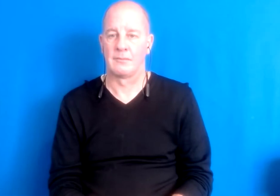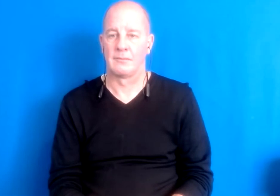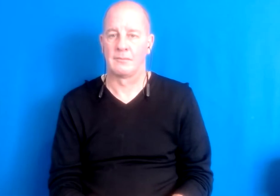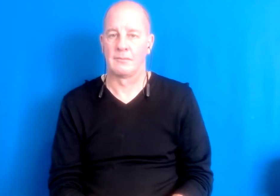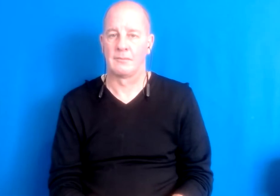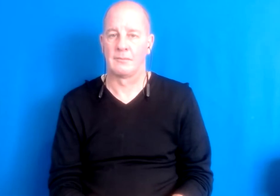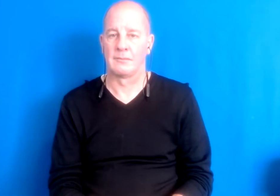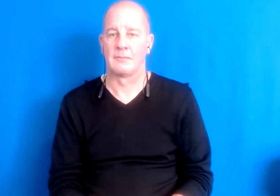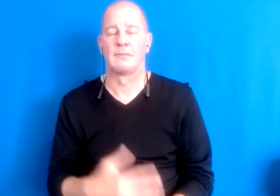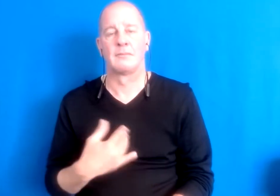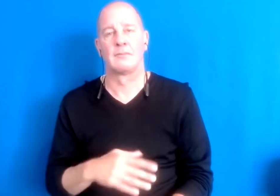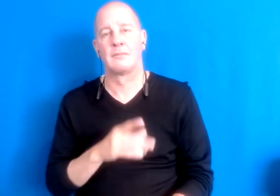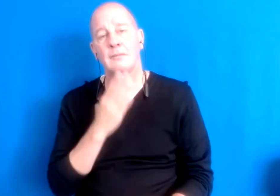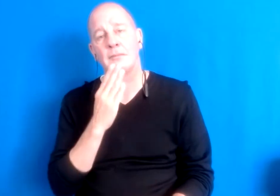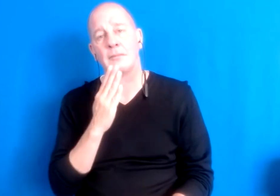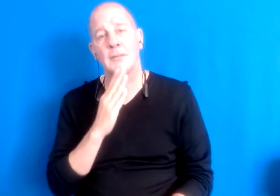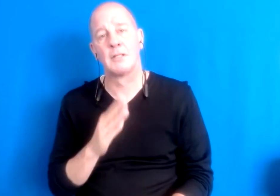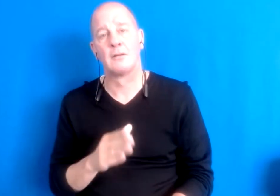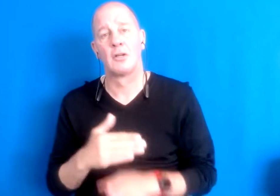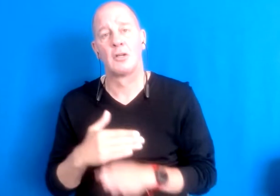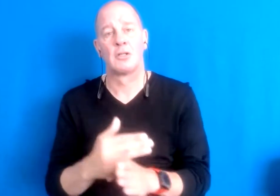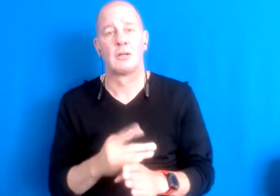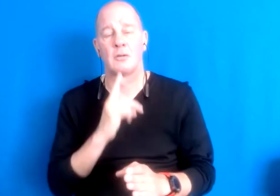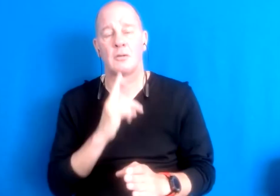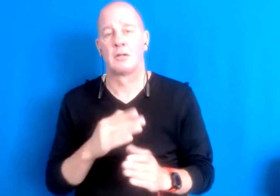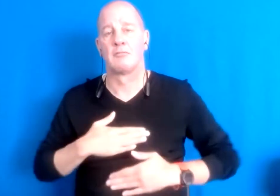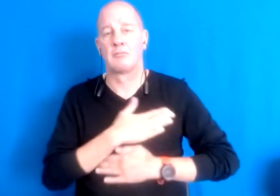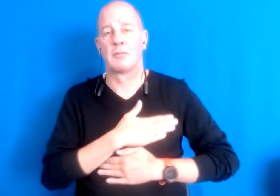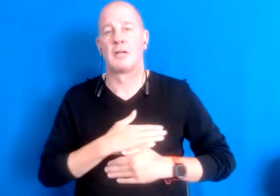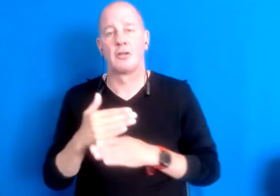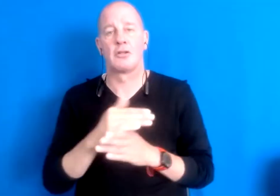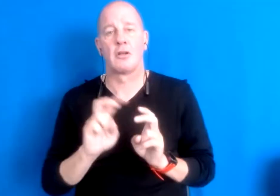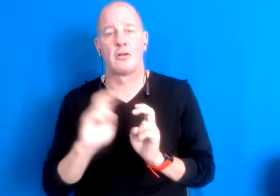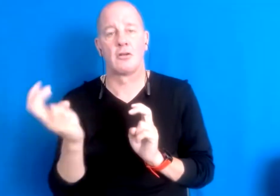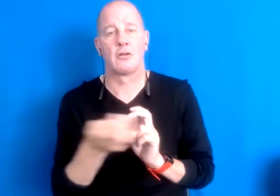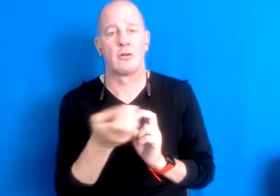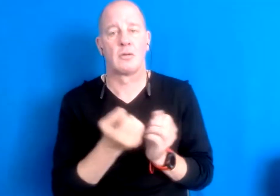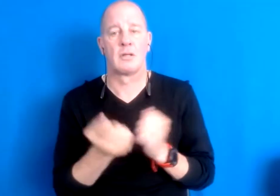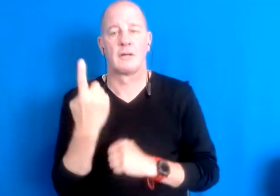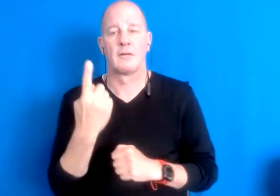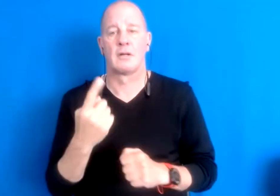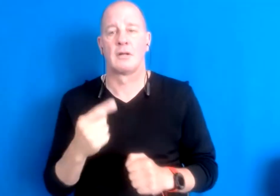the circle with all of you. 15:59:05 Yeah, so my name is Nicole Alexandra you see and they pronouns.